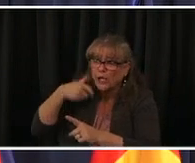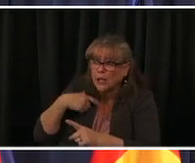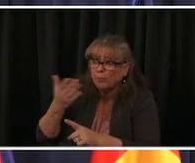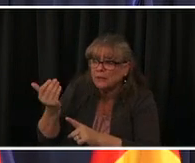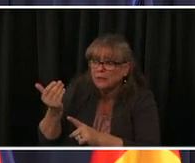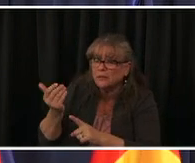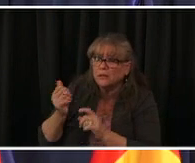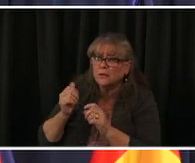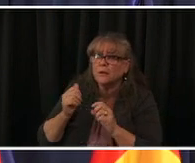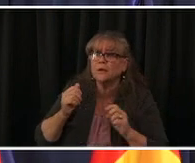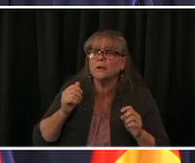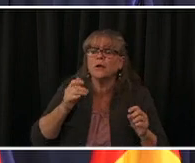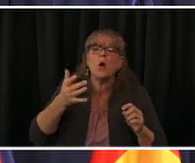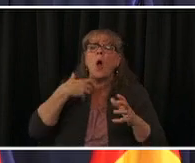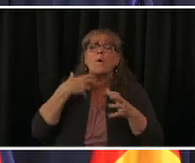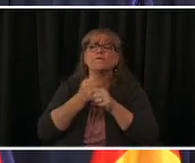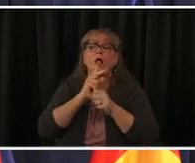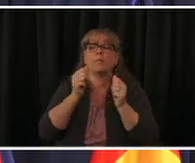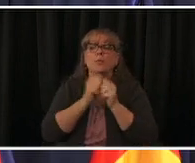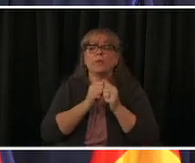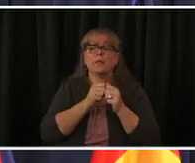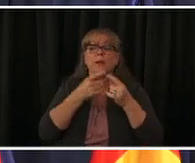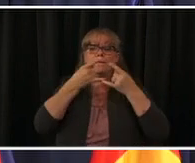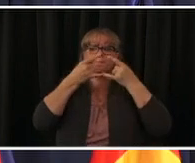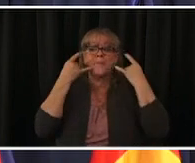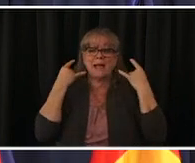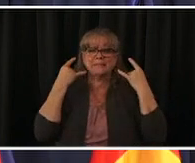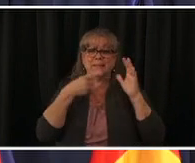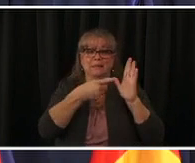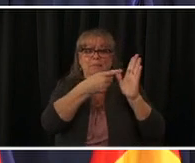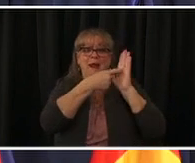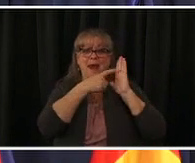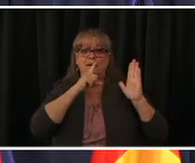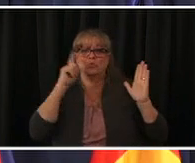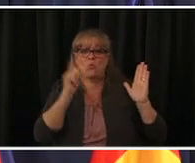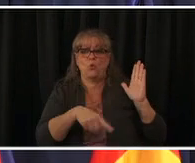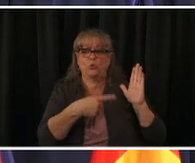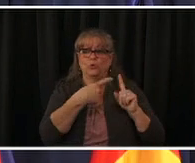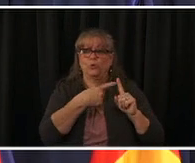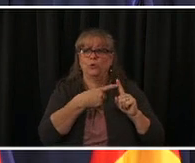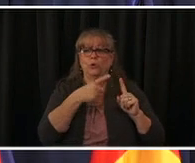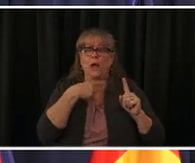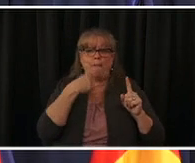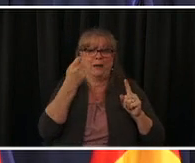up on the statewide mass mandate can you i was a little confused at your answer um